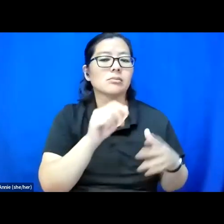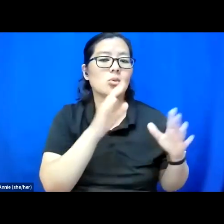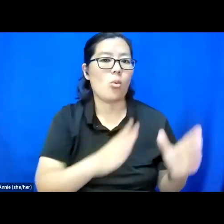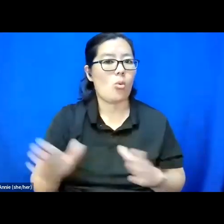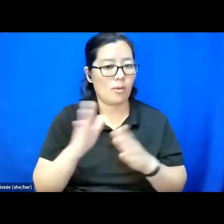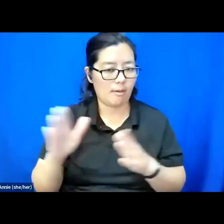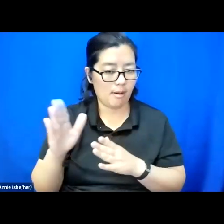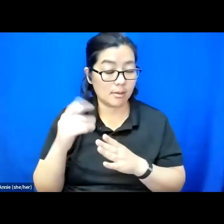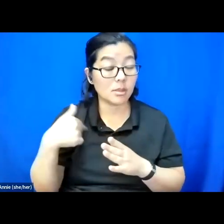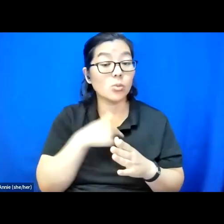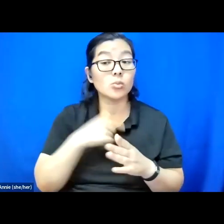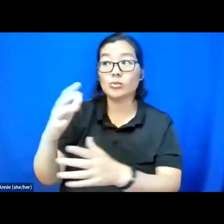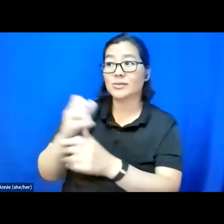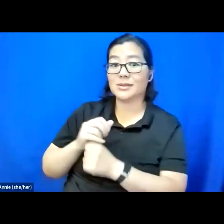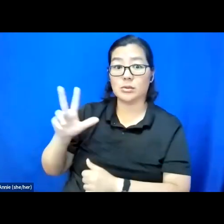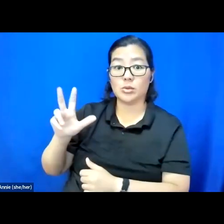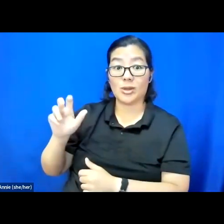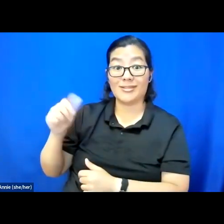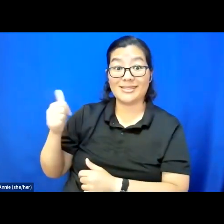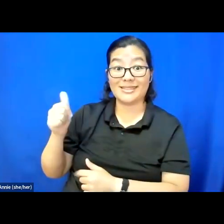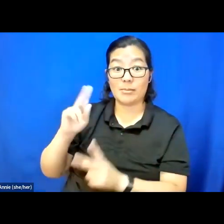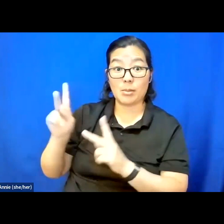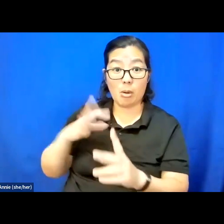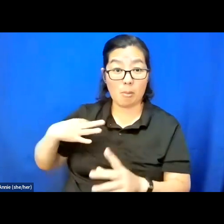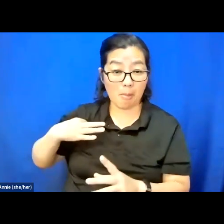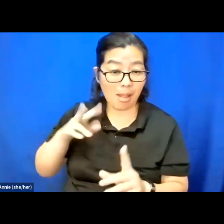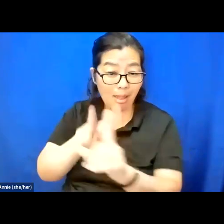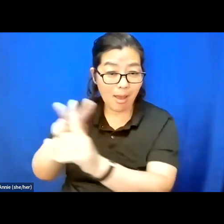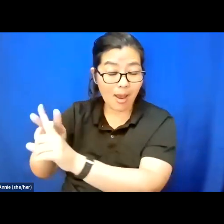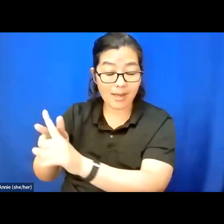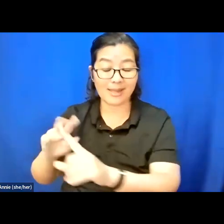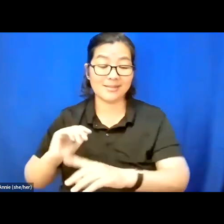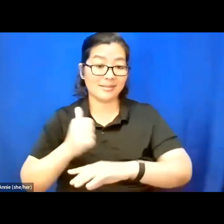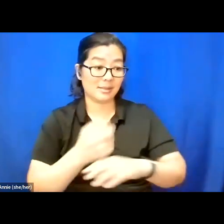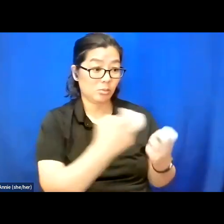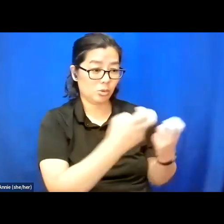We received 310 applications and assembled a jury to make the very hard choices